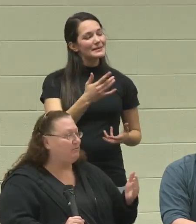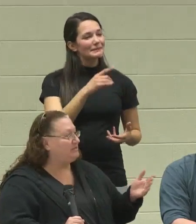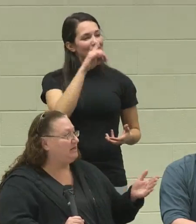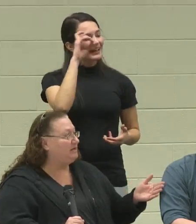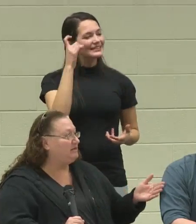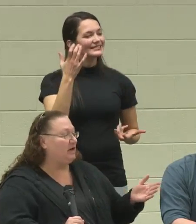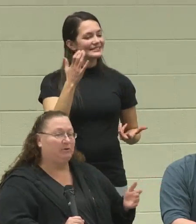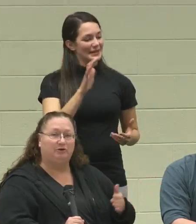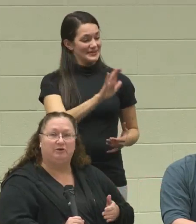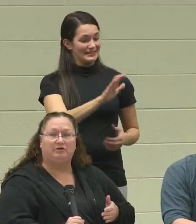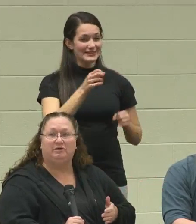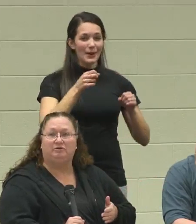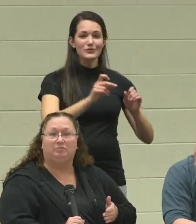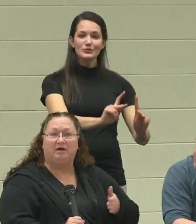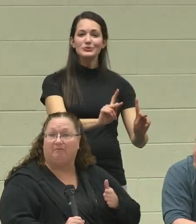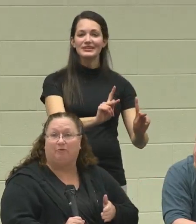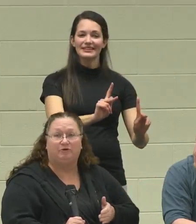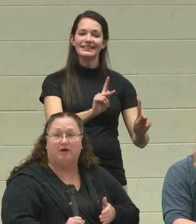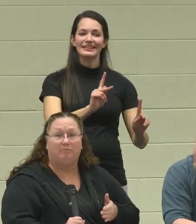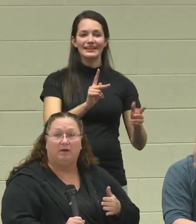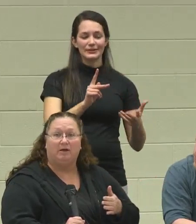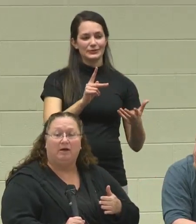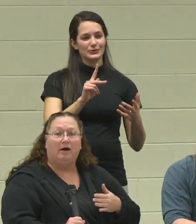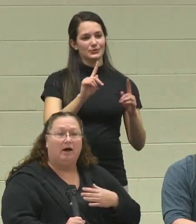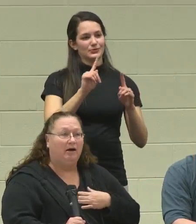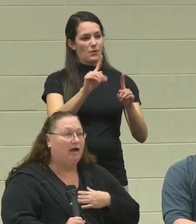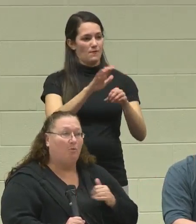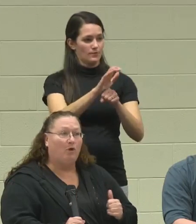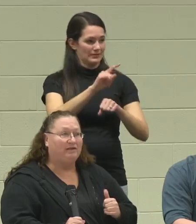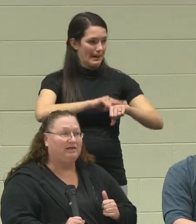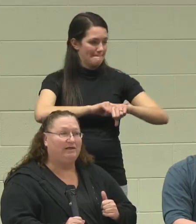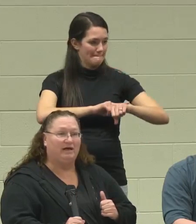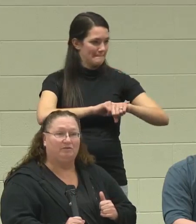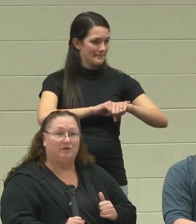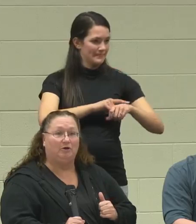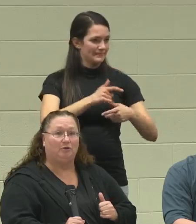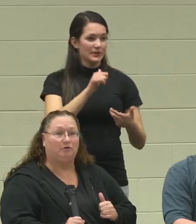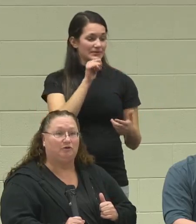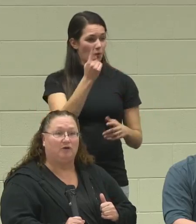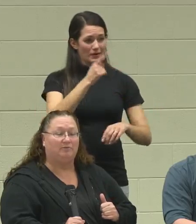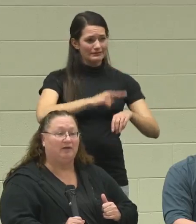was his opportunity to make it full-time. Not once did he asked me to go to his job site